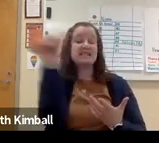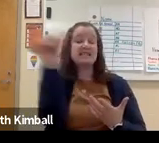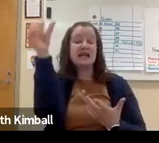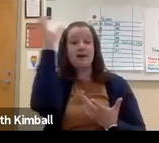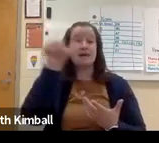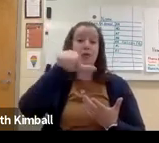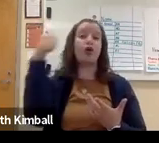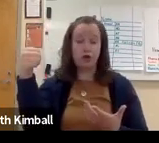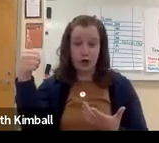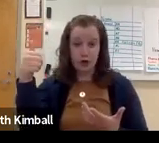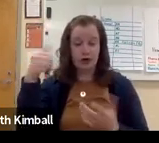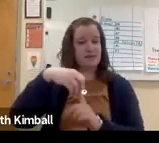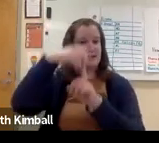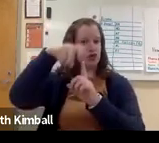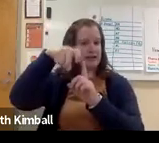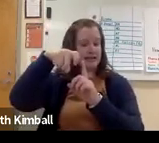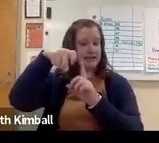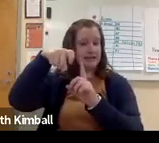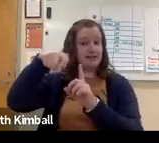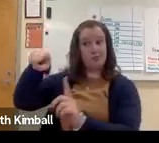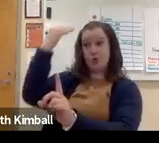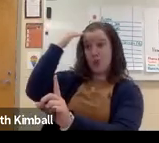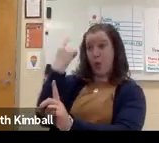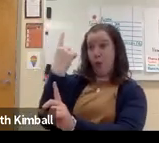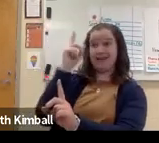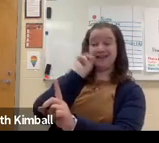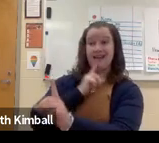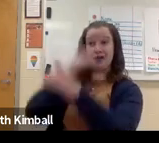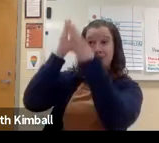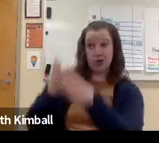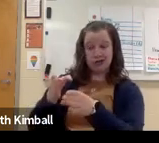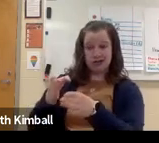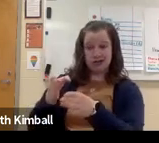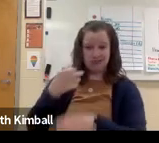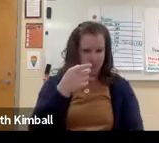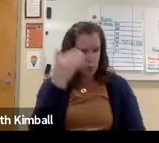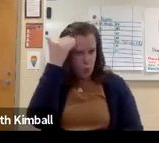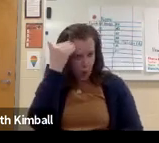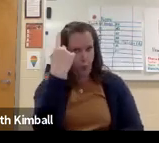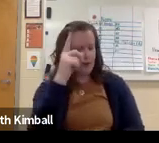that someone could be deaf. Very similar to other special needs.